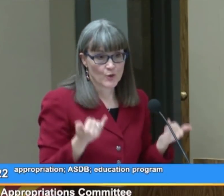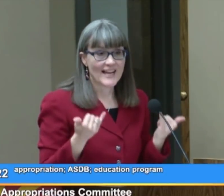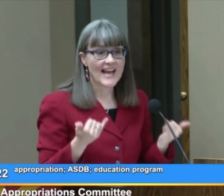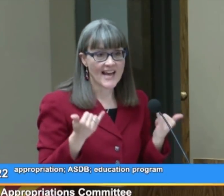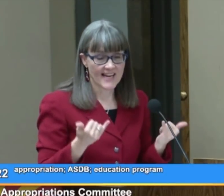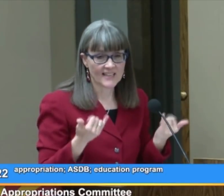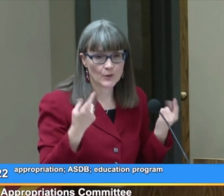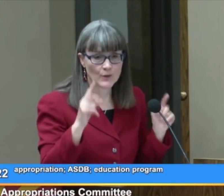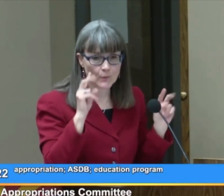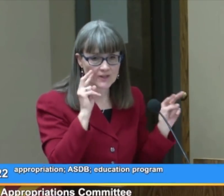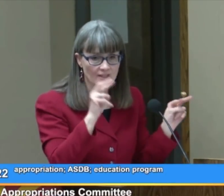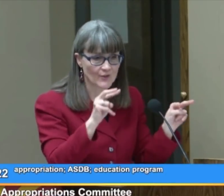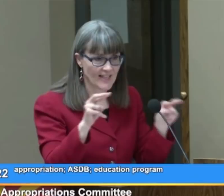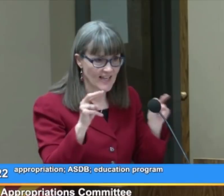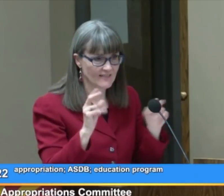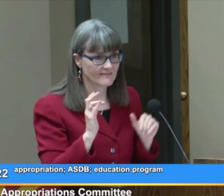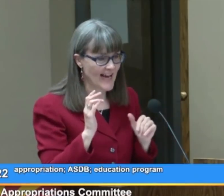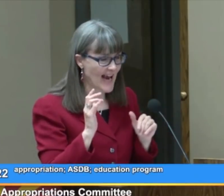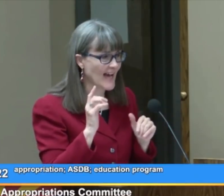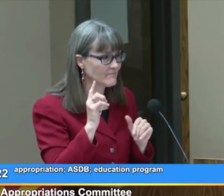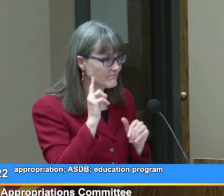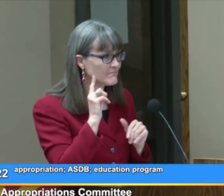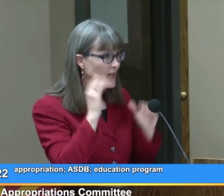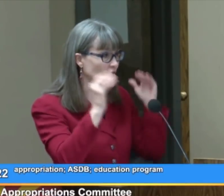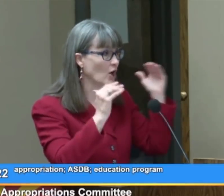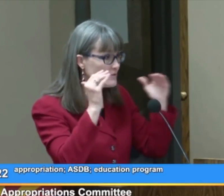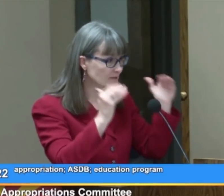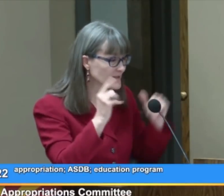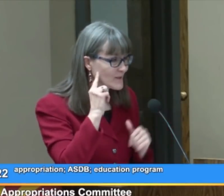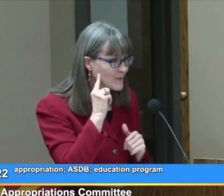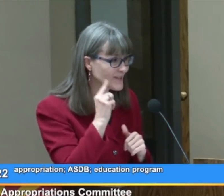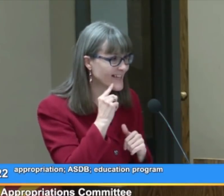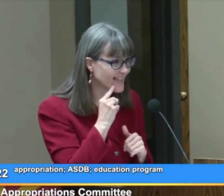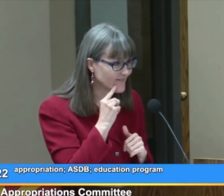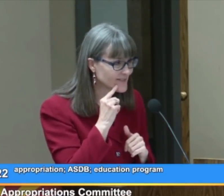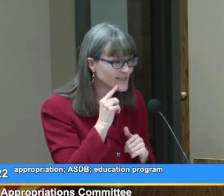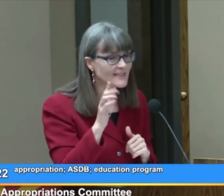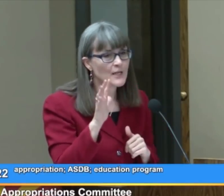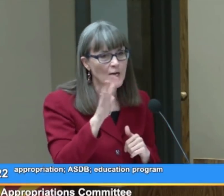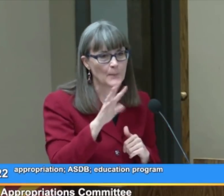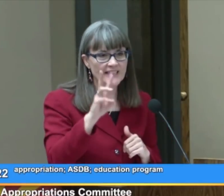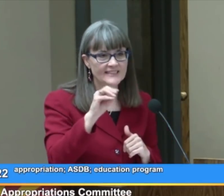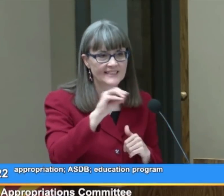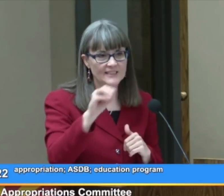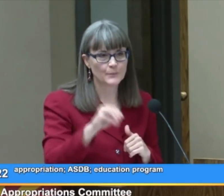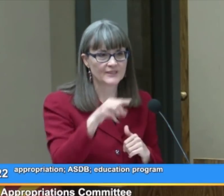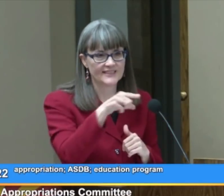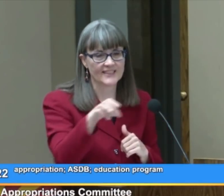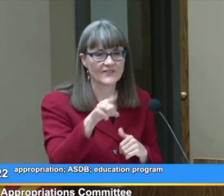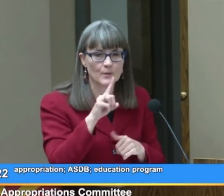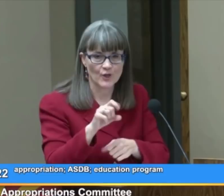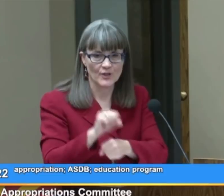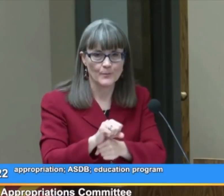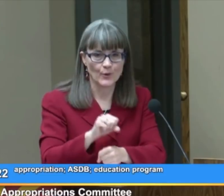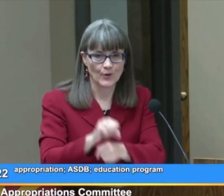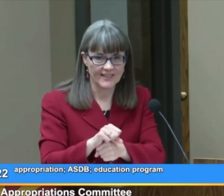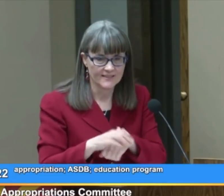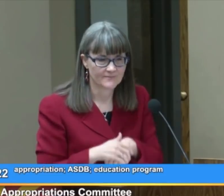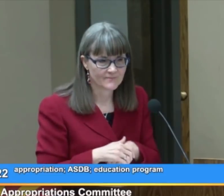Today, when we look around at adults who are deaf about 60% of them are employed.